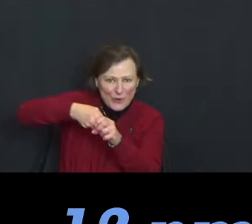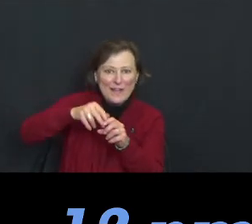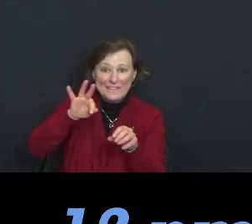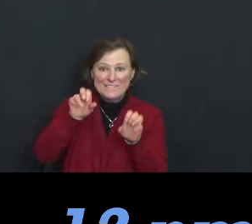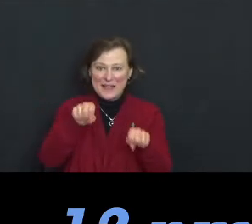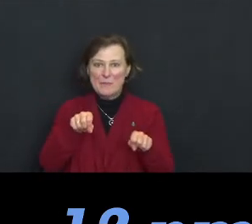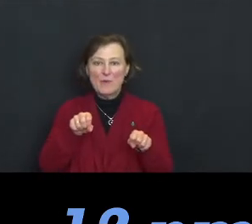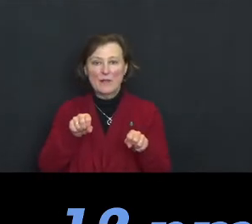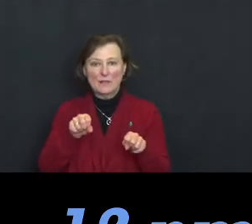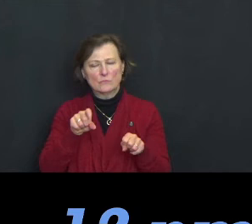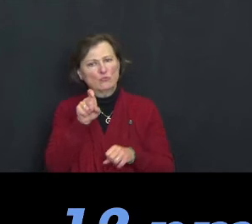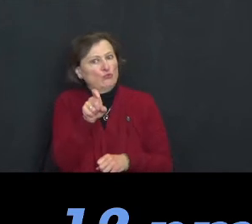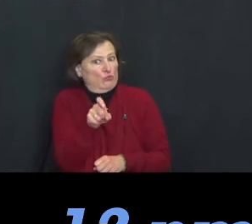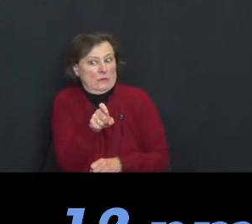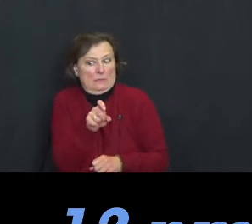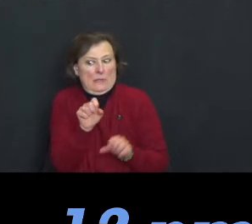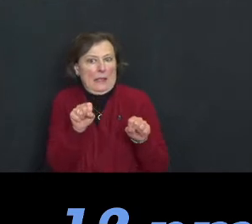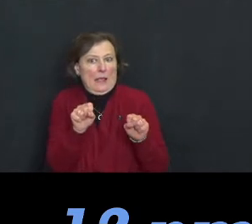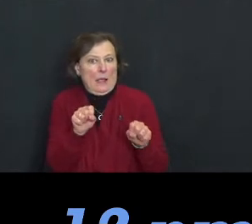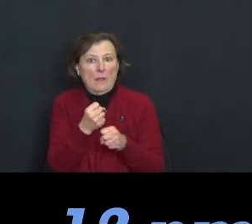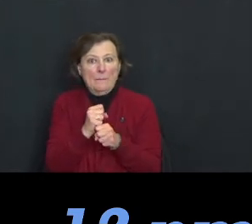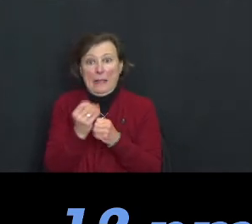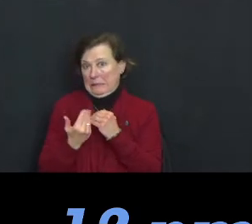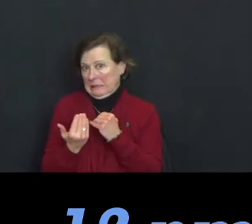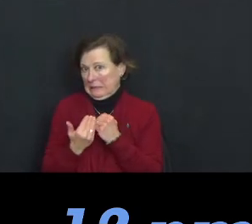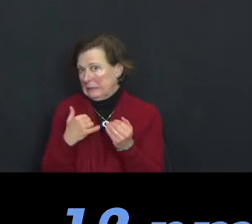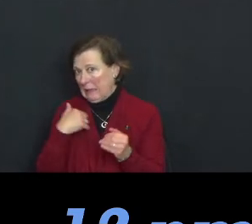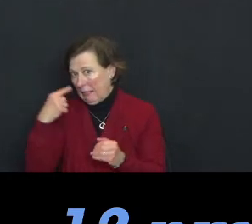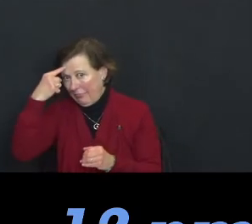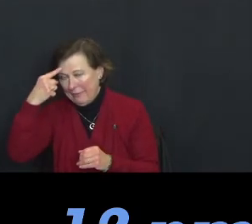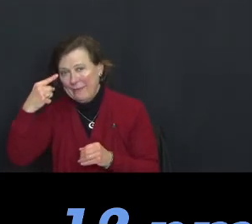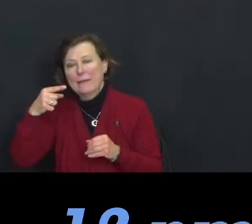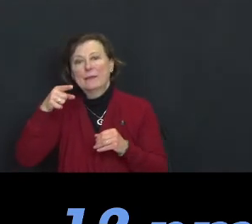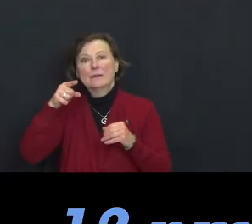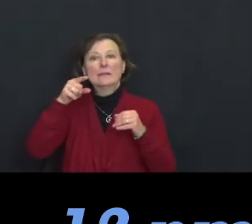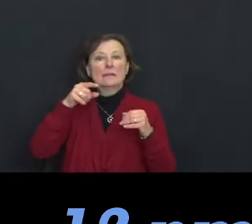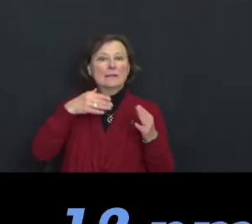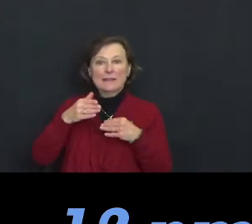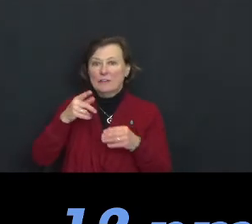You should be able to, they've made it pretty easy so you can, even if we can't be together